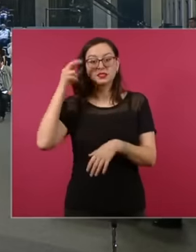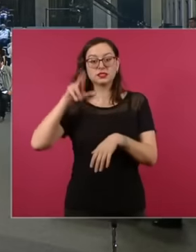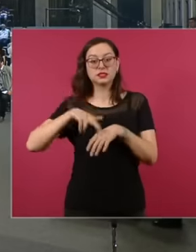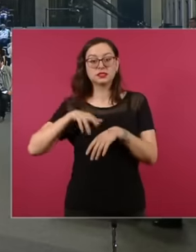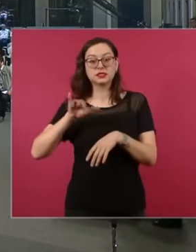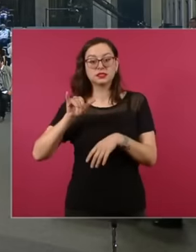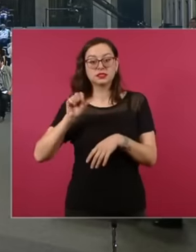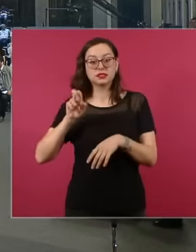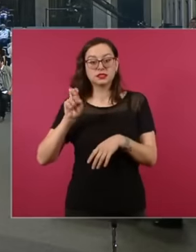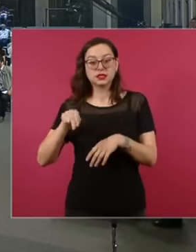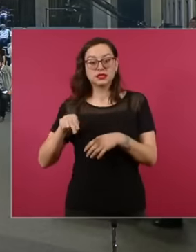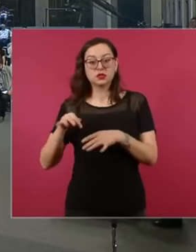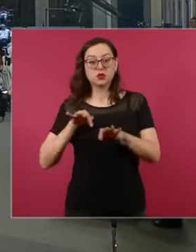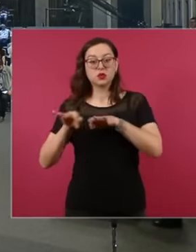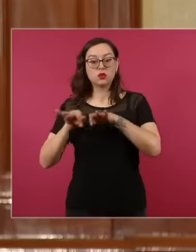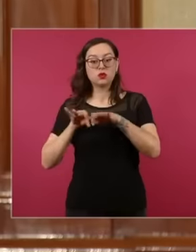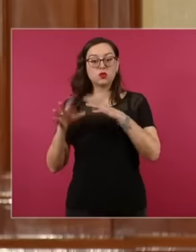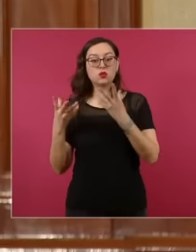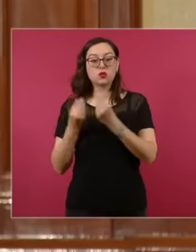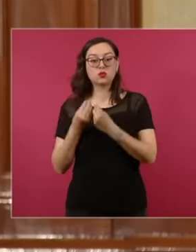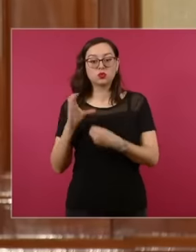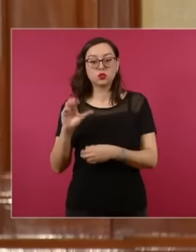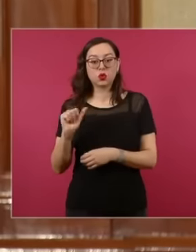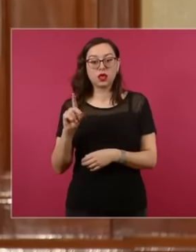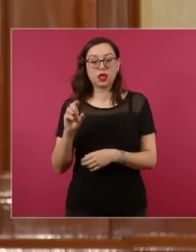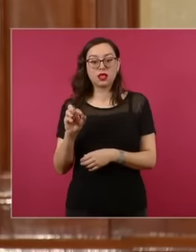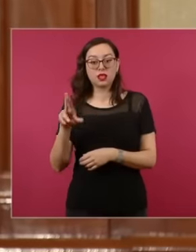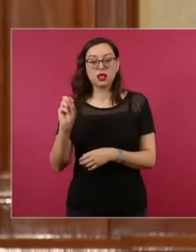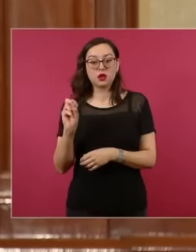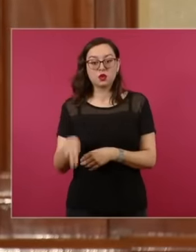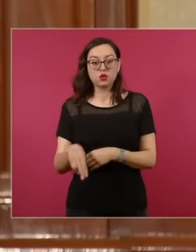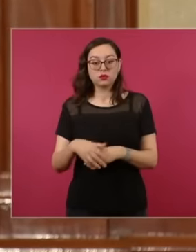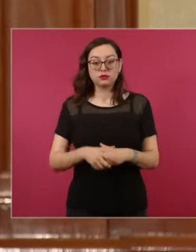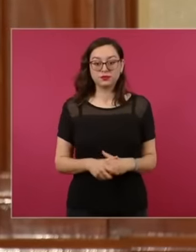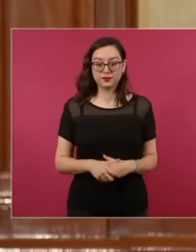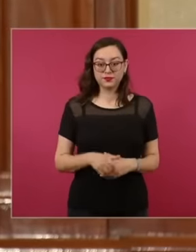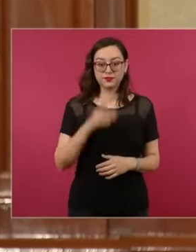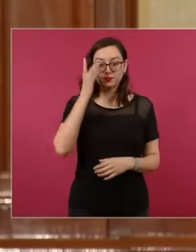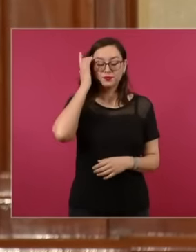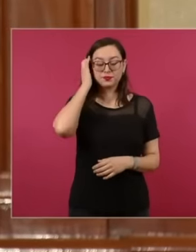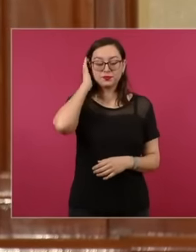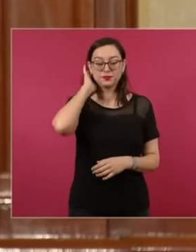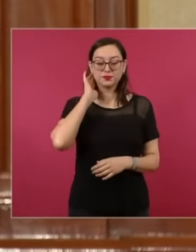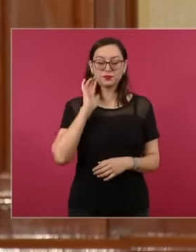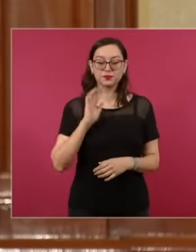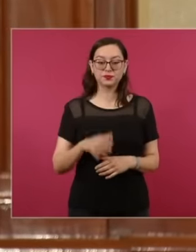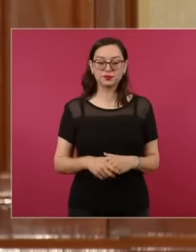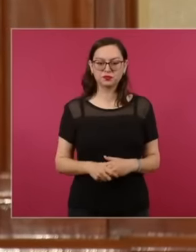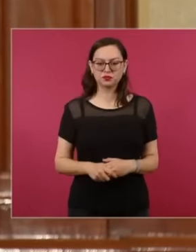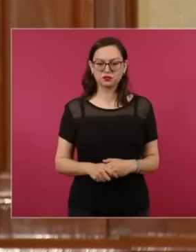Calderón. without getting angry, nothing more